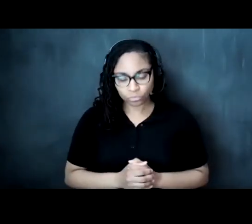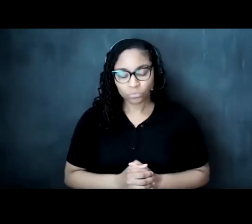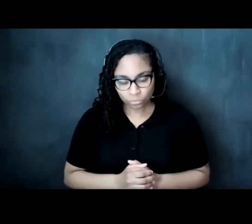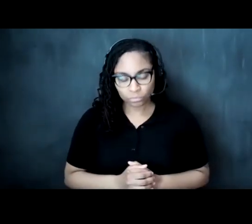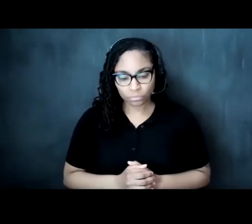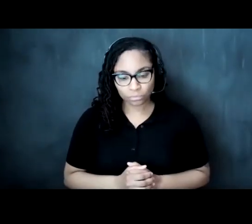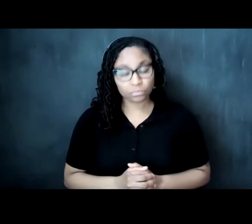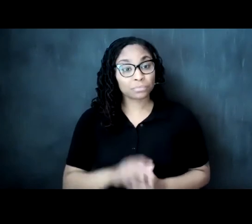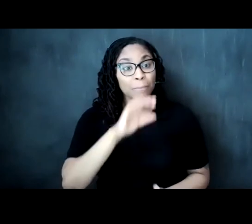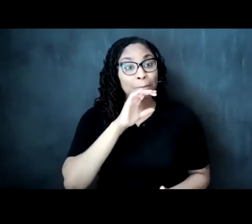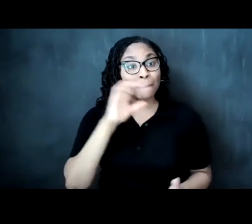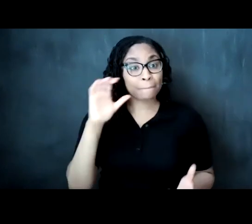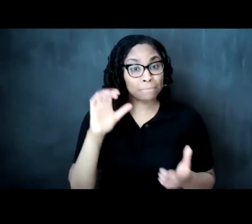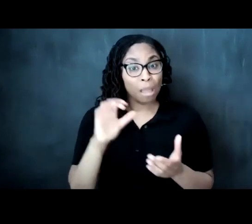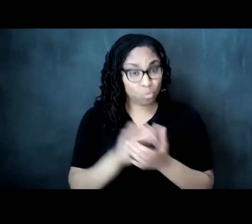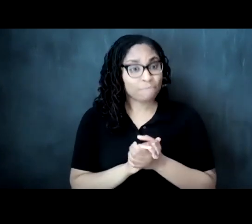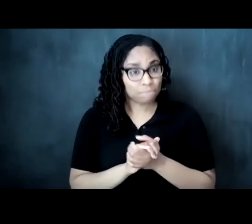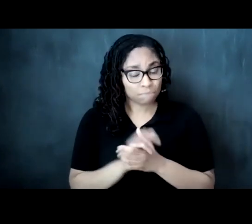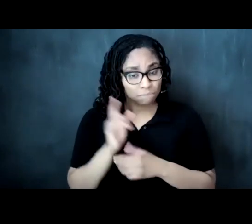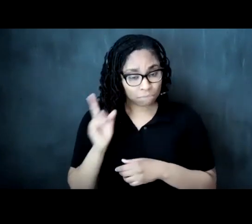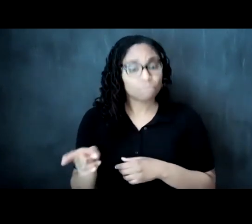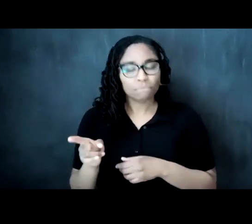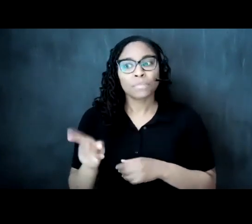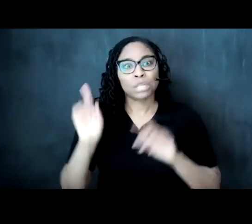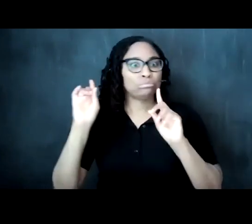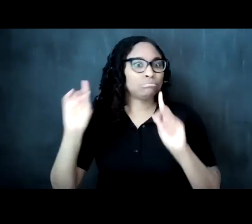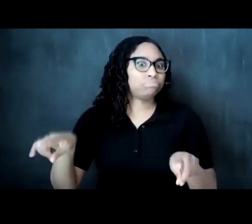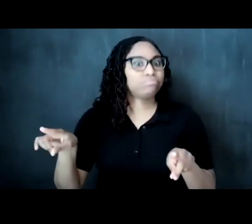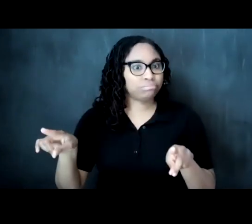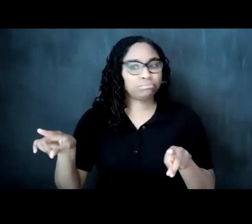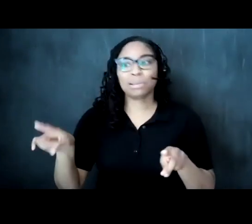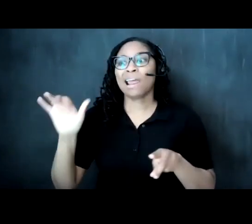has spent a good amount of time in continental africa and economic development work some crisis